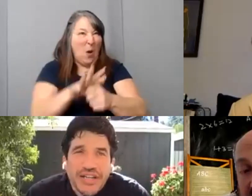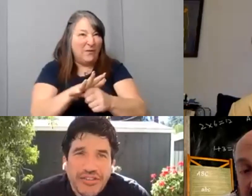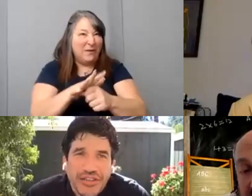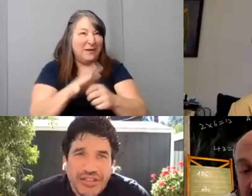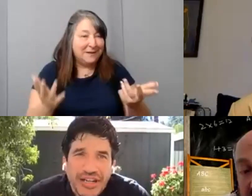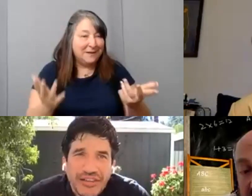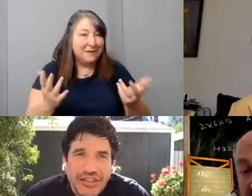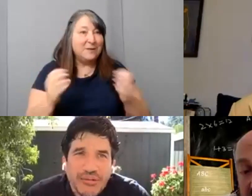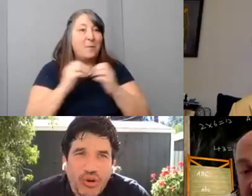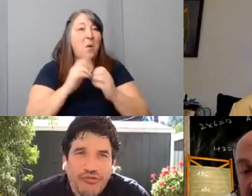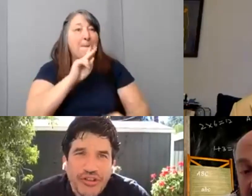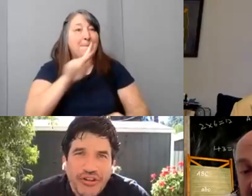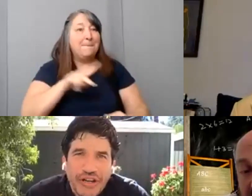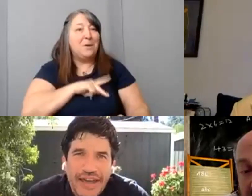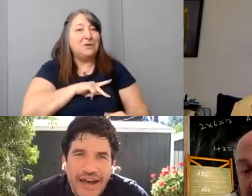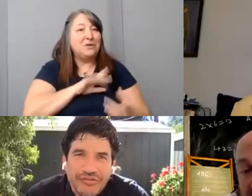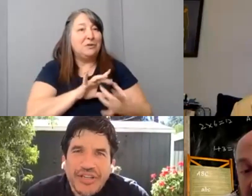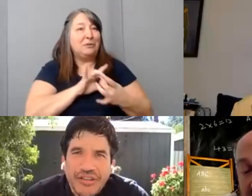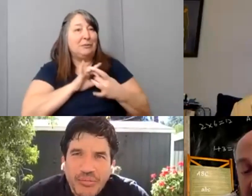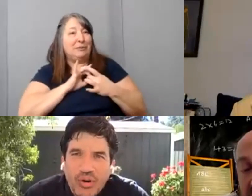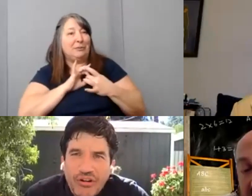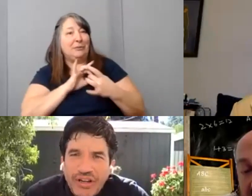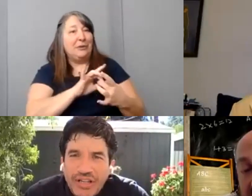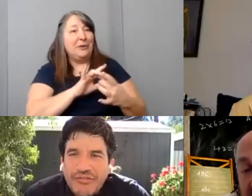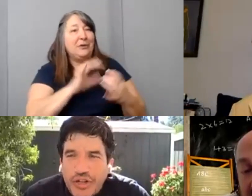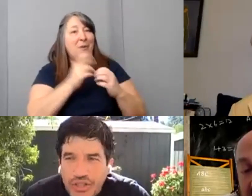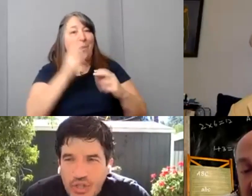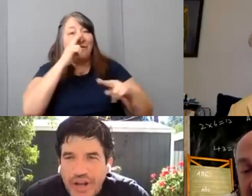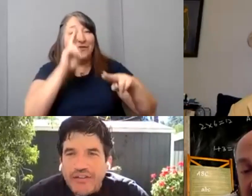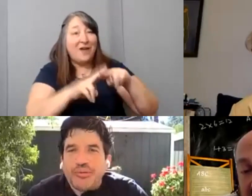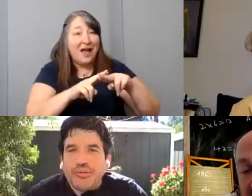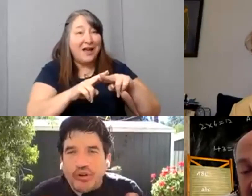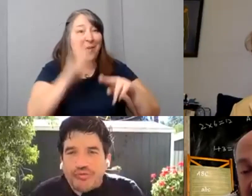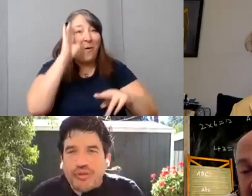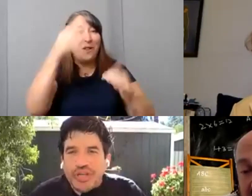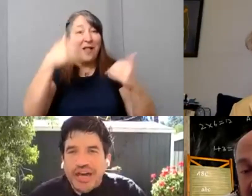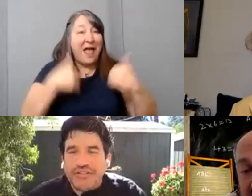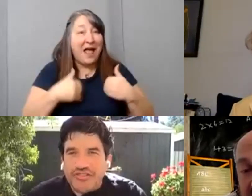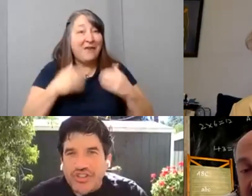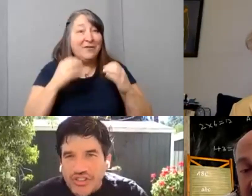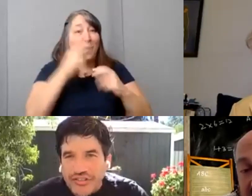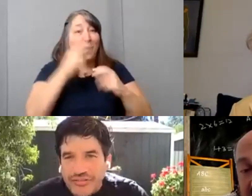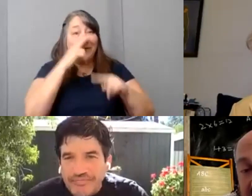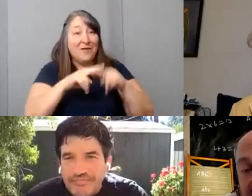I think, I think the more fun you're gonna have. And the more fun you have, the more fun we have as judges.